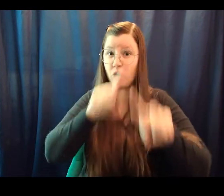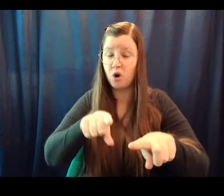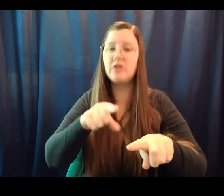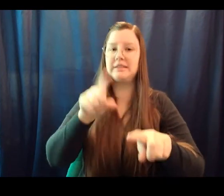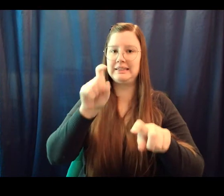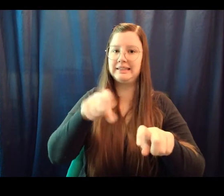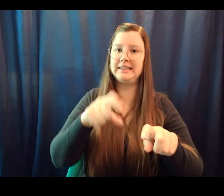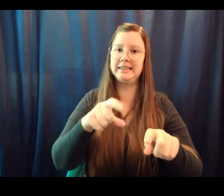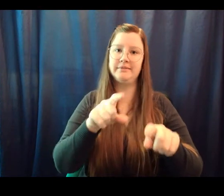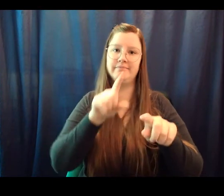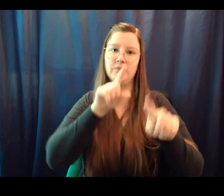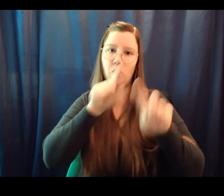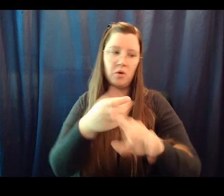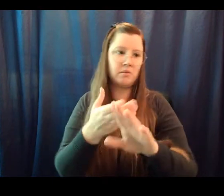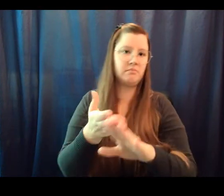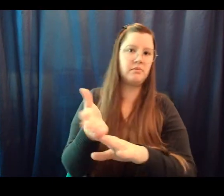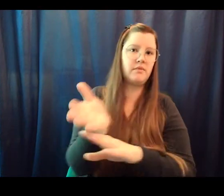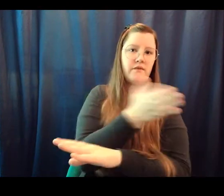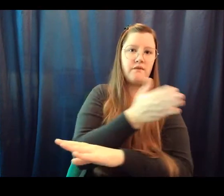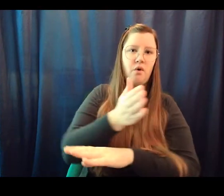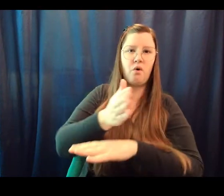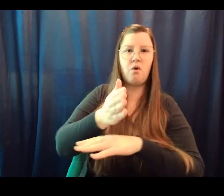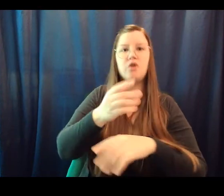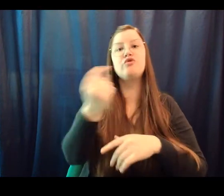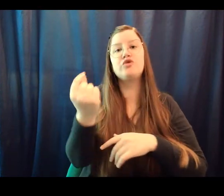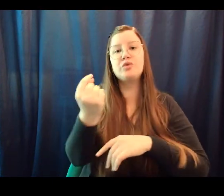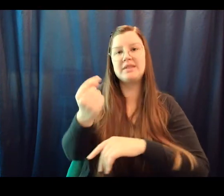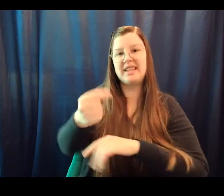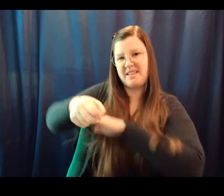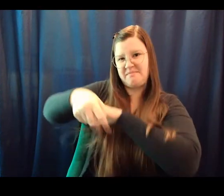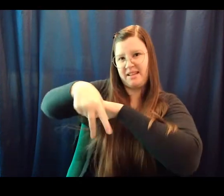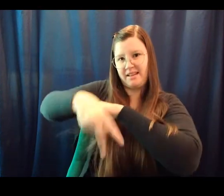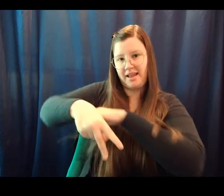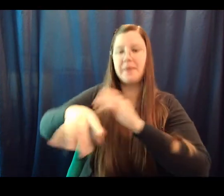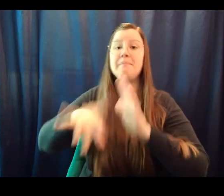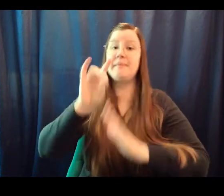be able to pick them up on Wednesday. Ah, reading, it does the brain good.